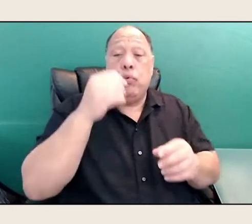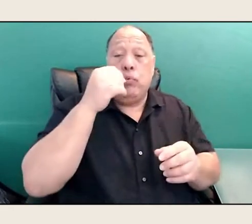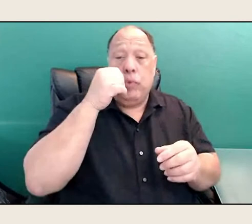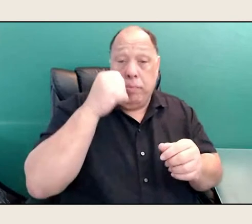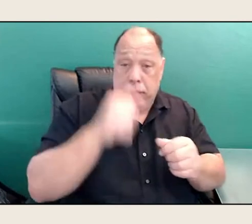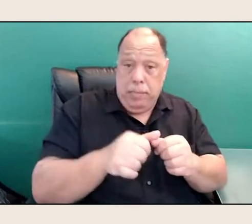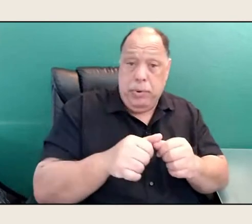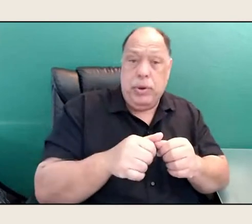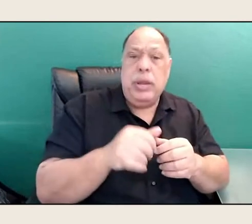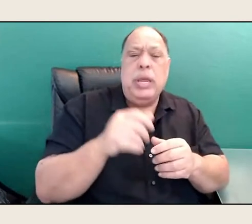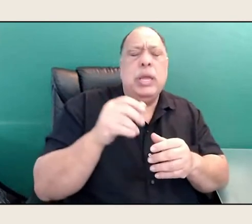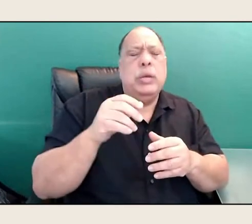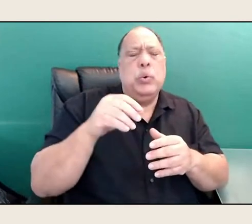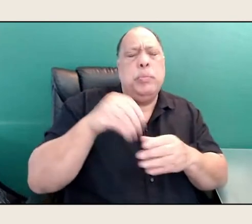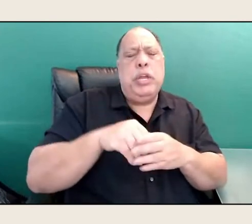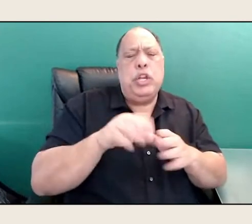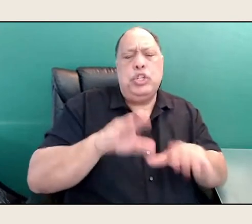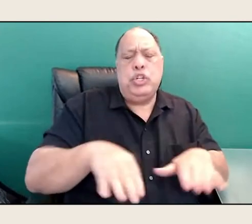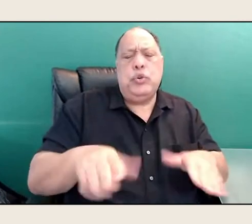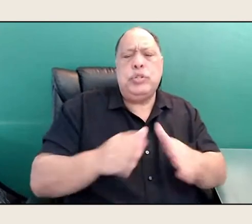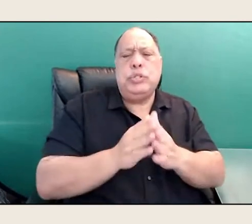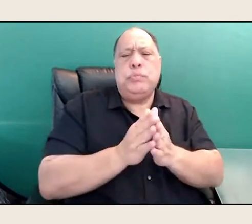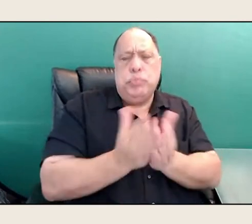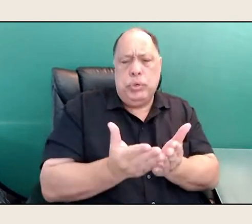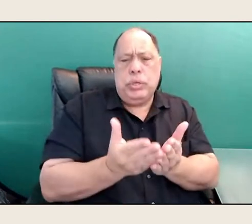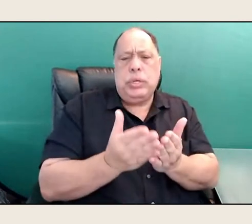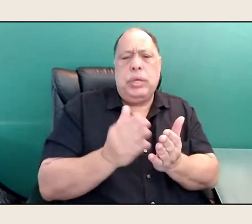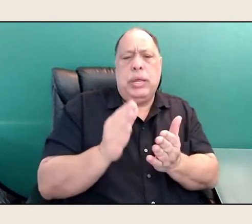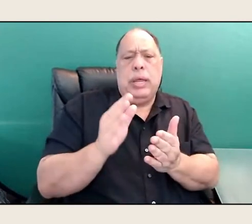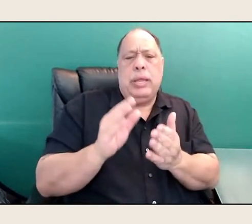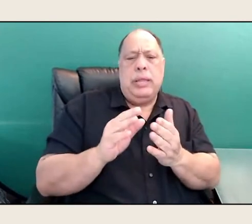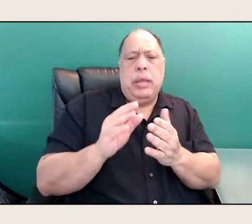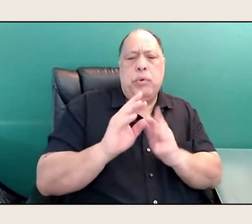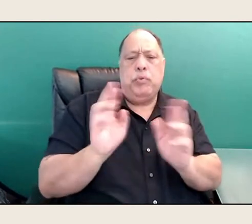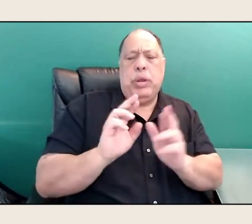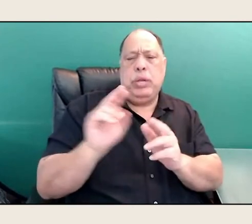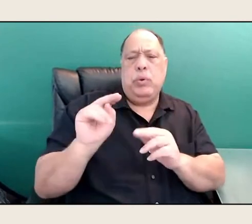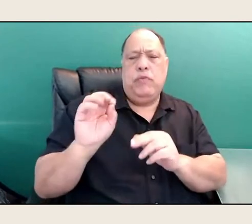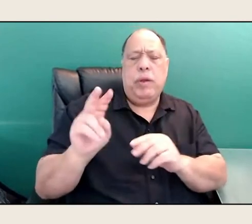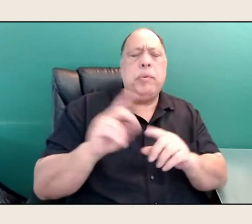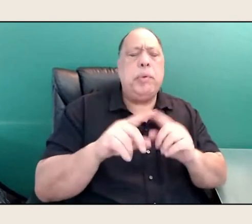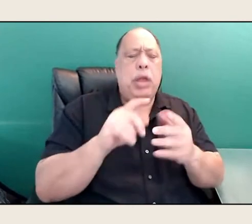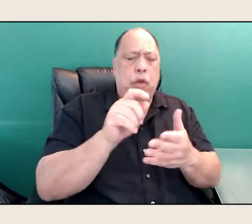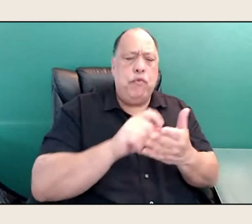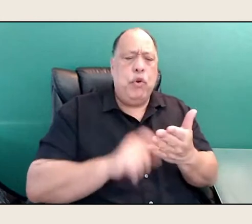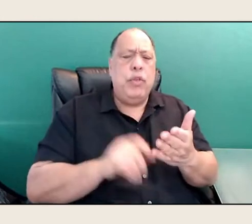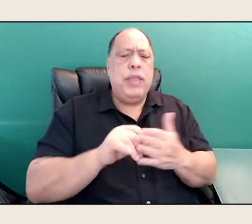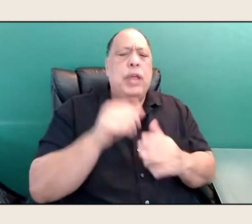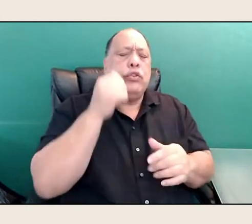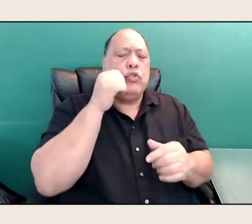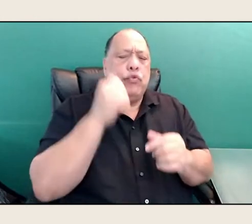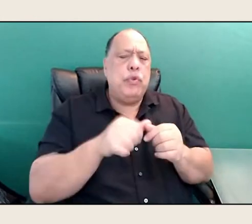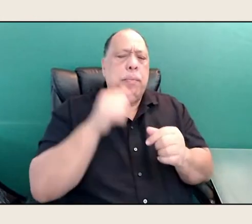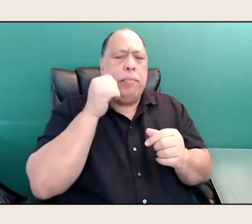But it's a remember, I wrote that to remember, basically to remember the earth,